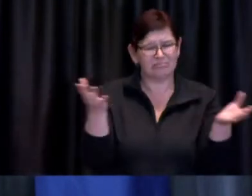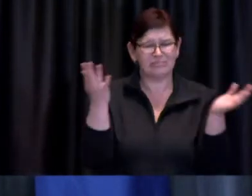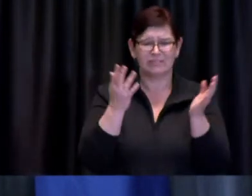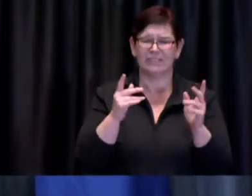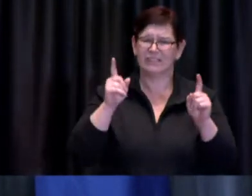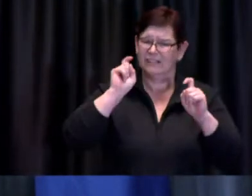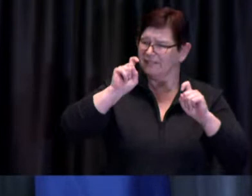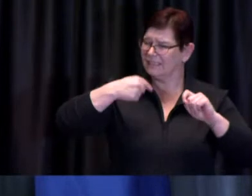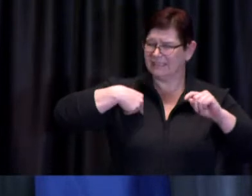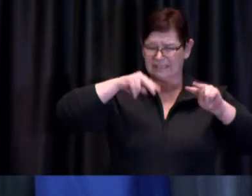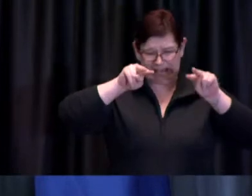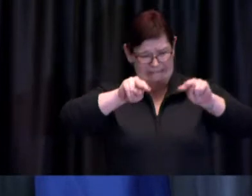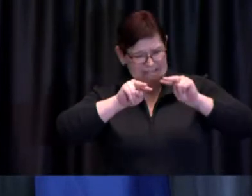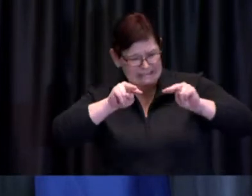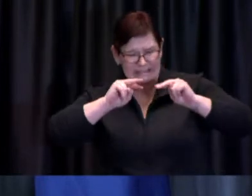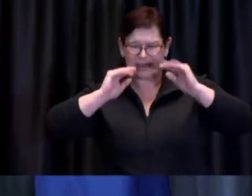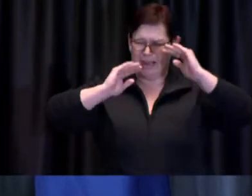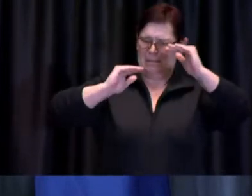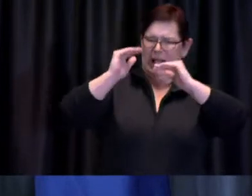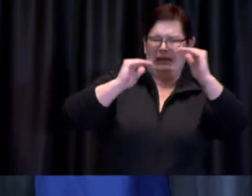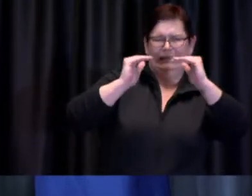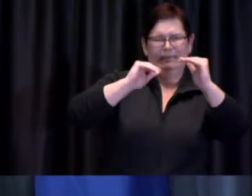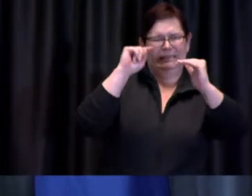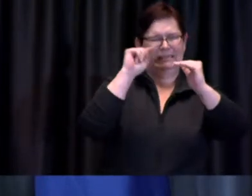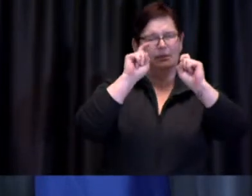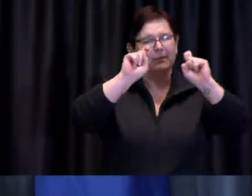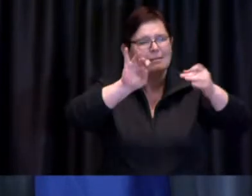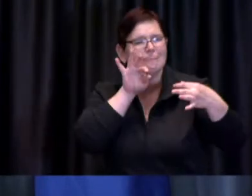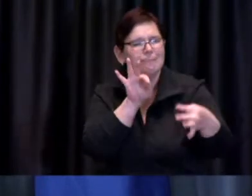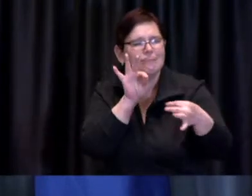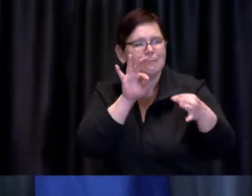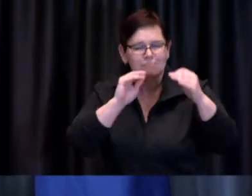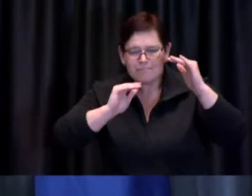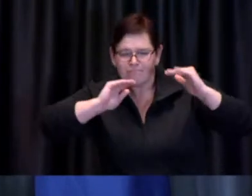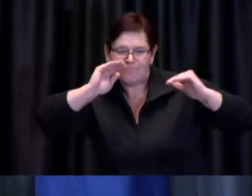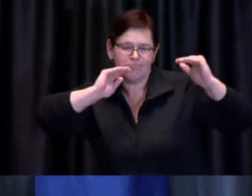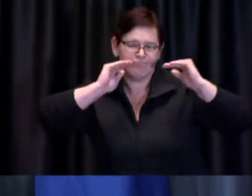to strike the right balance in concert with the data and evidence that are available to us.